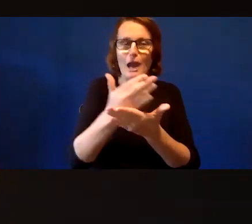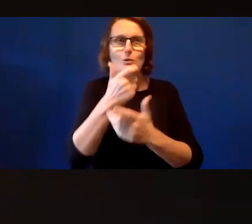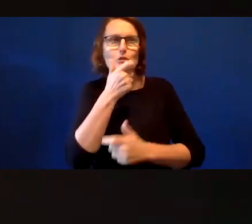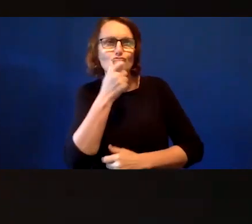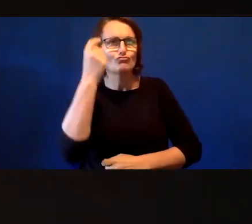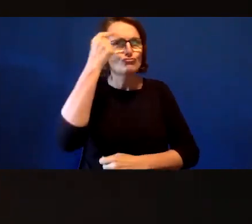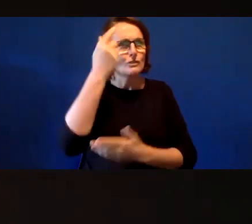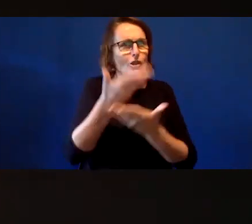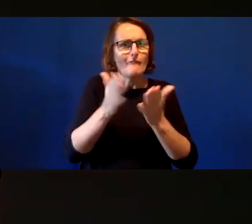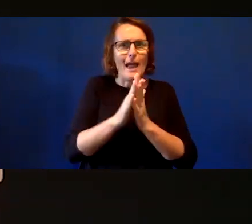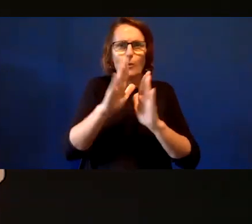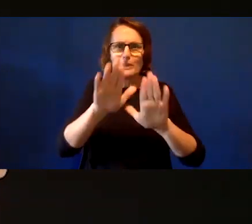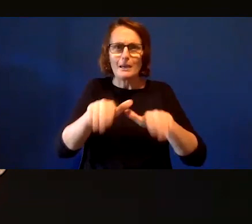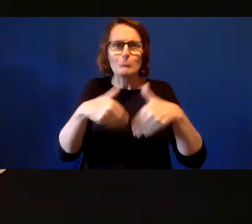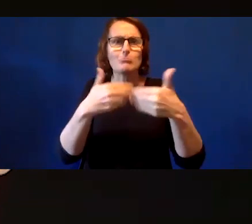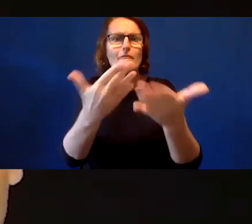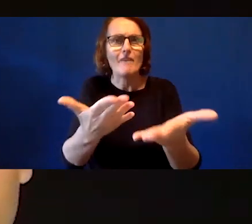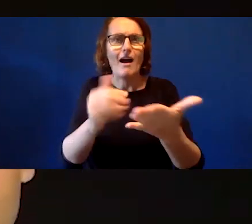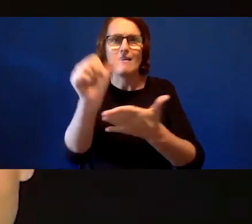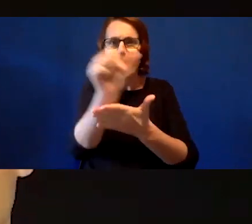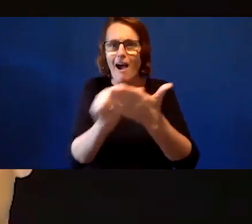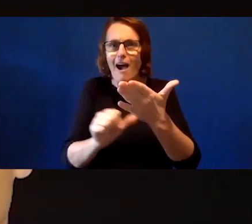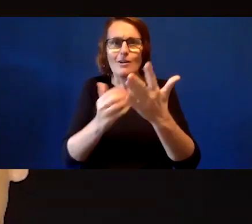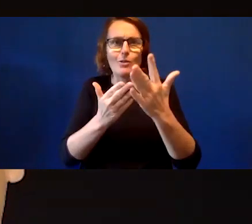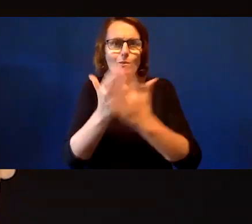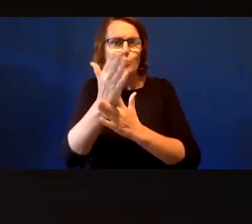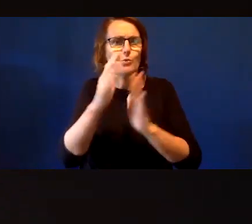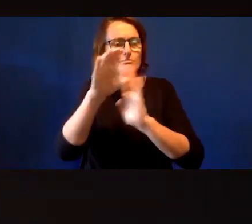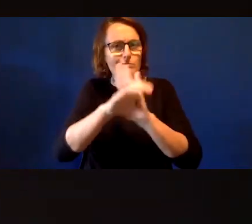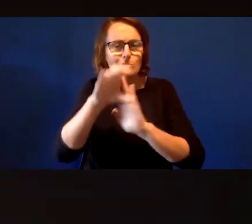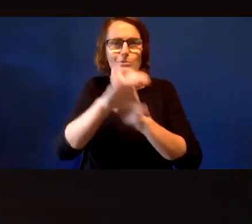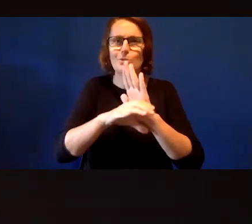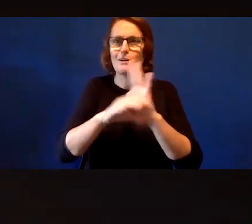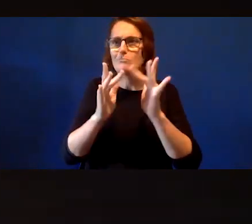arts practises and our digital capability. I invite you to register